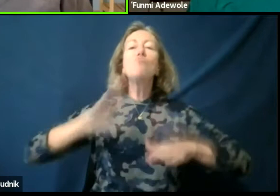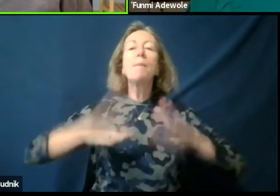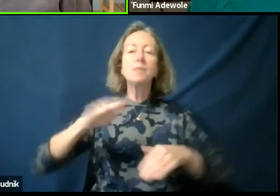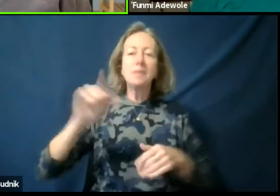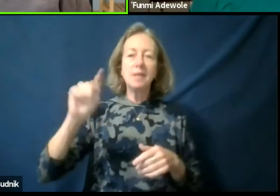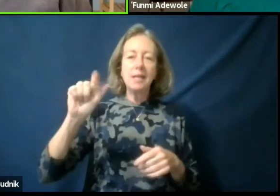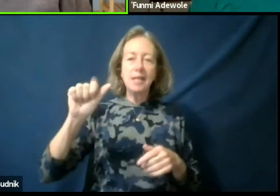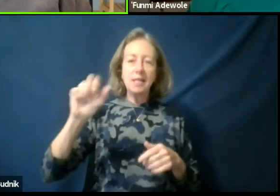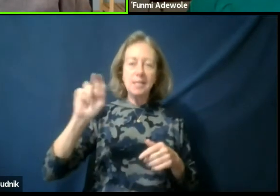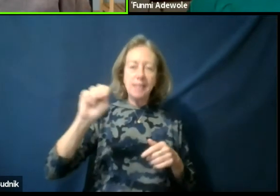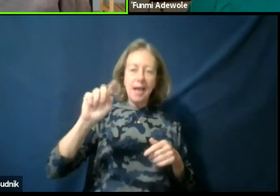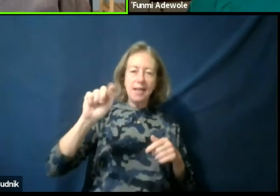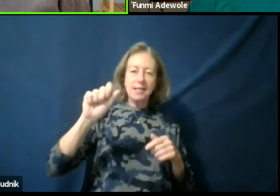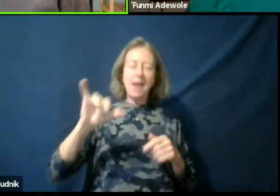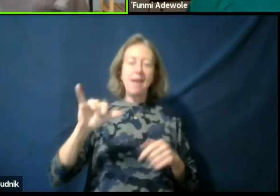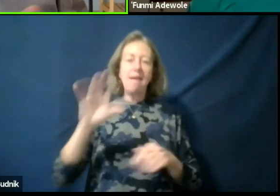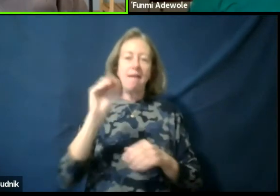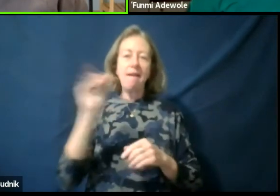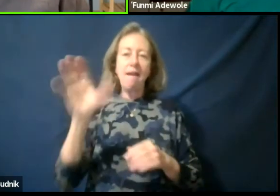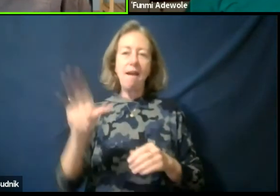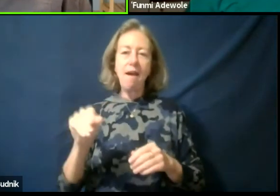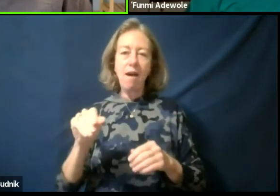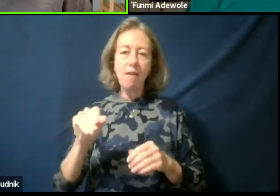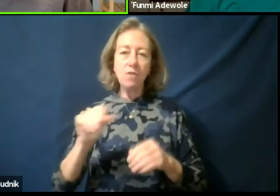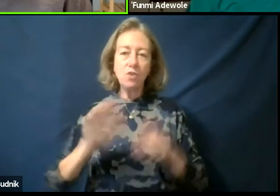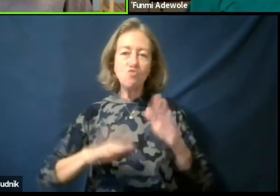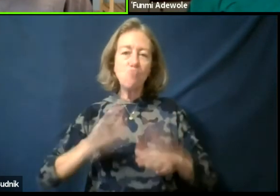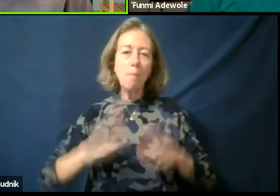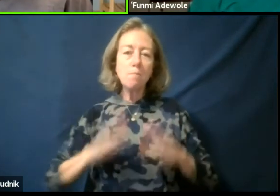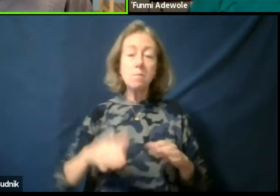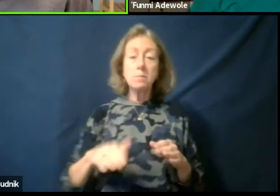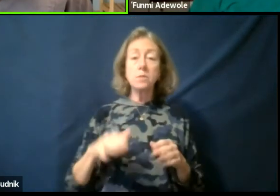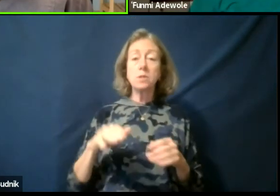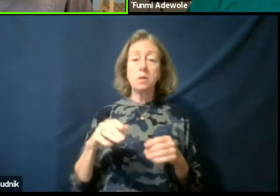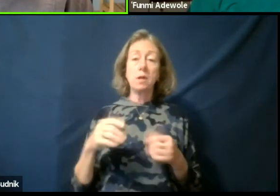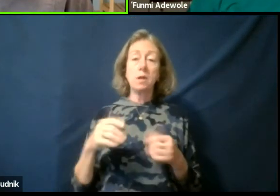And you know the dramaturgy of talking drum for example